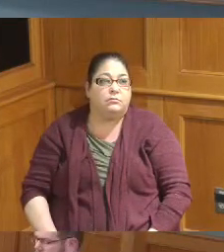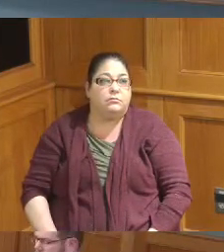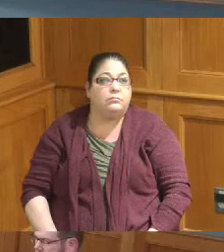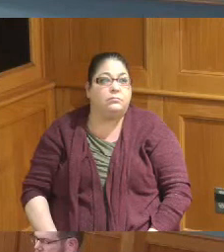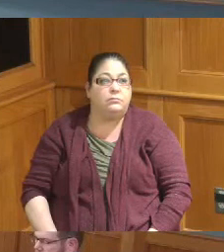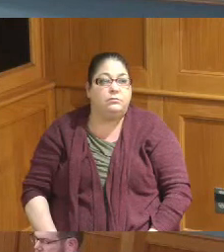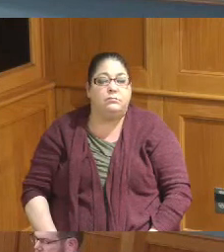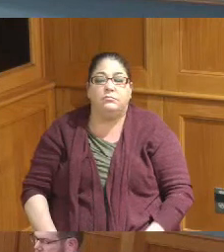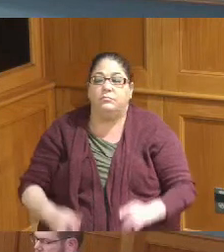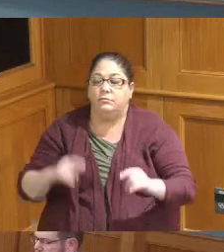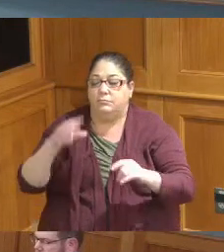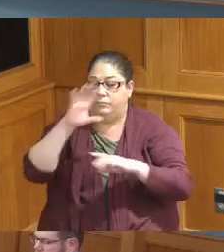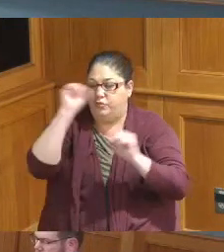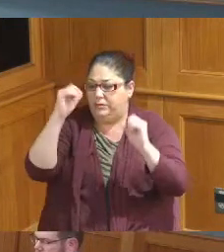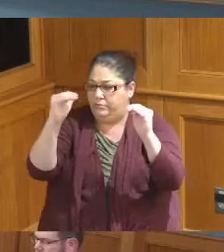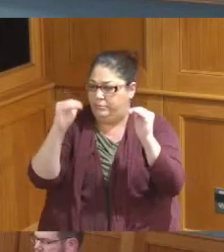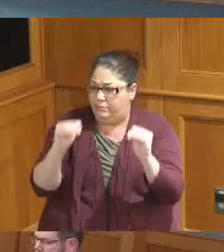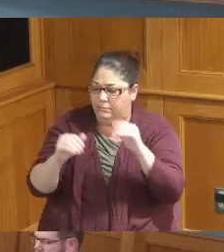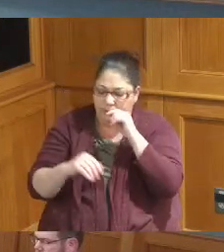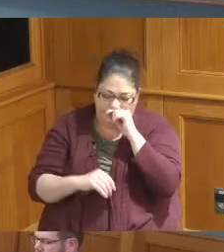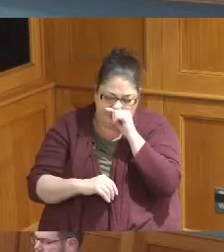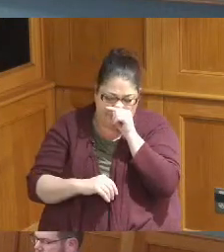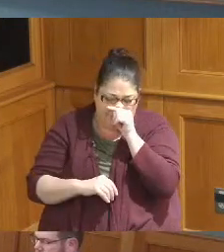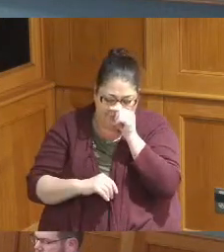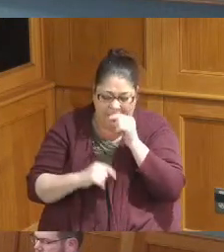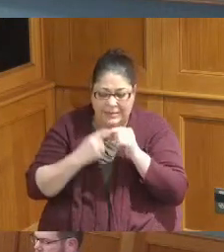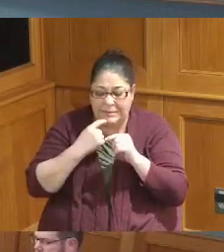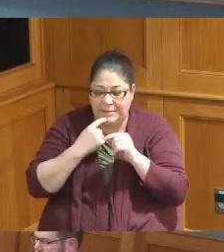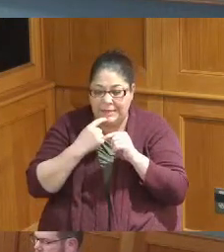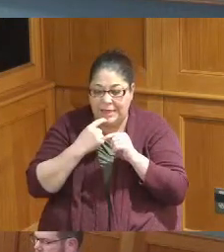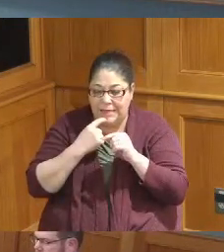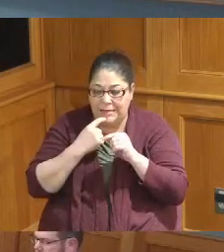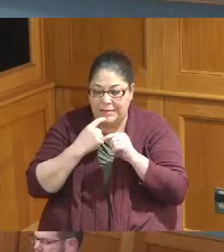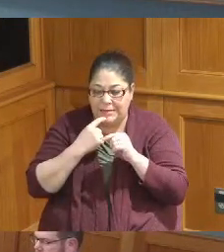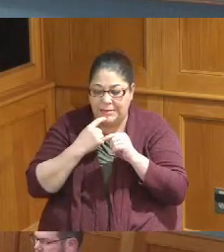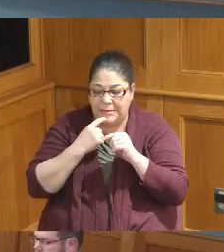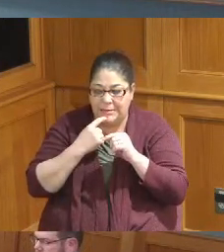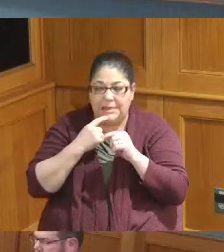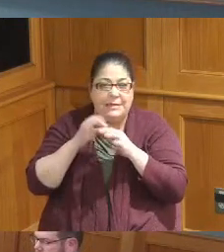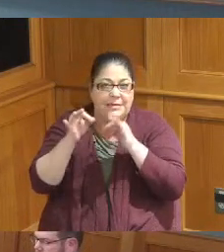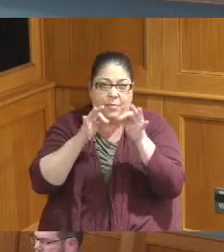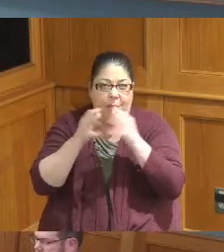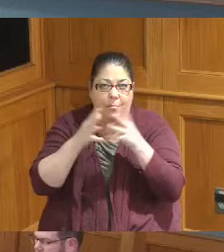says in here the whereas Maybe a tour but I just want to make sure I understand it